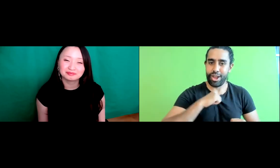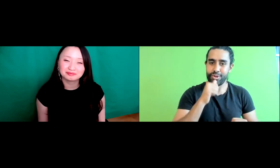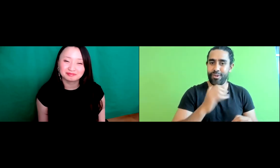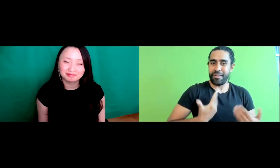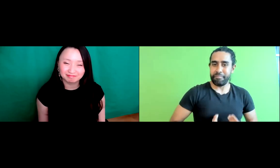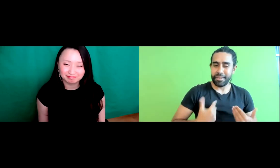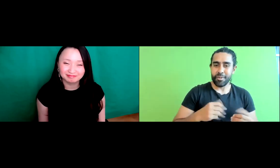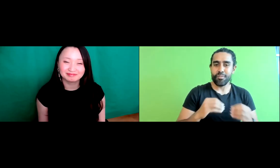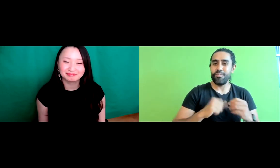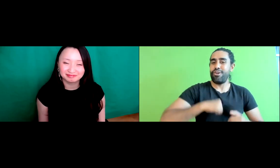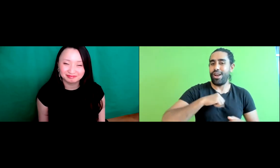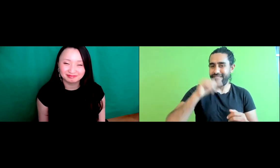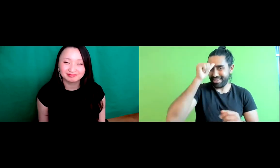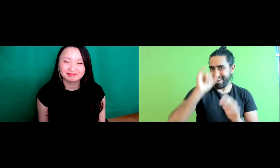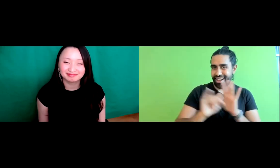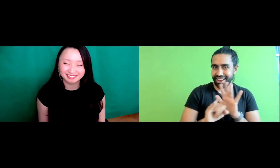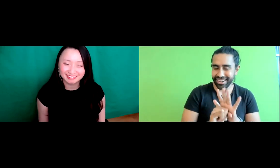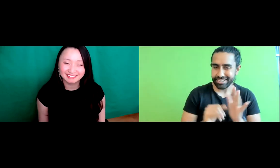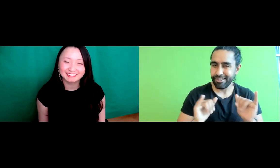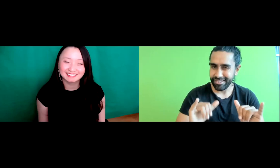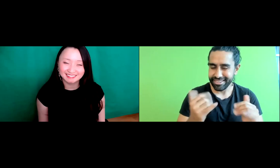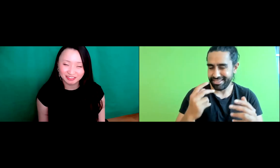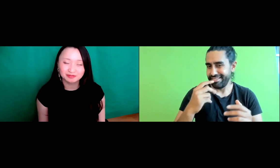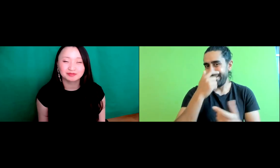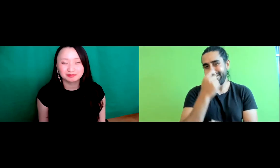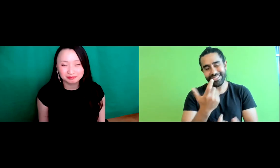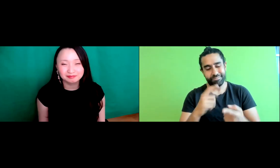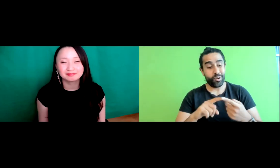because I looked so different, because I was different, and because of that difference